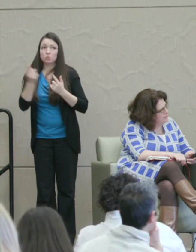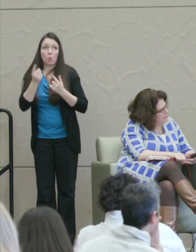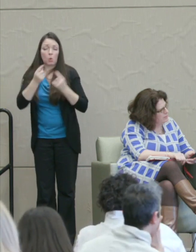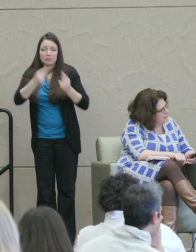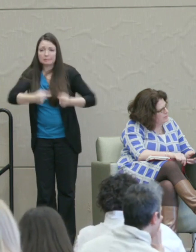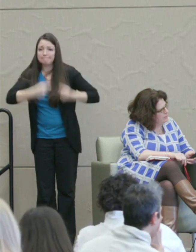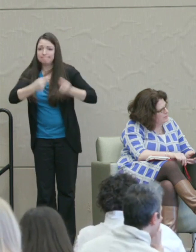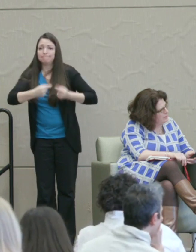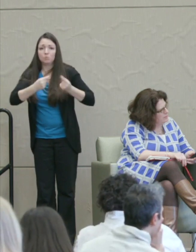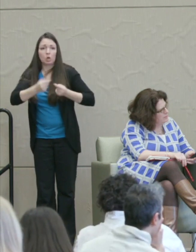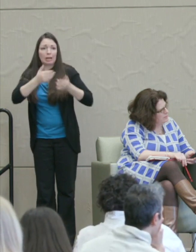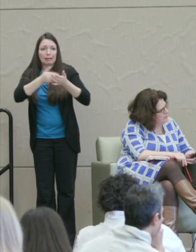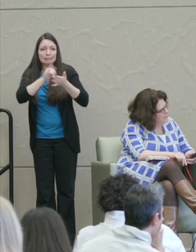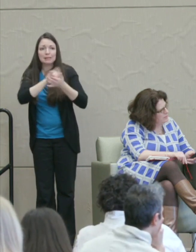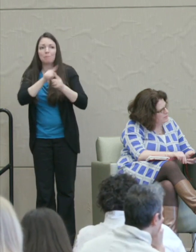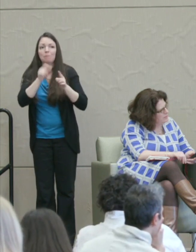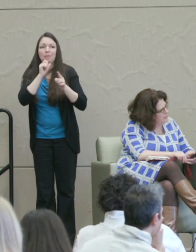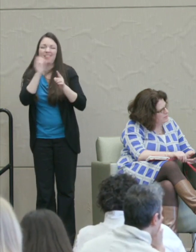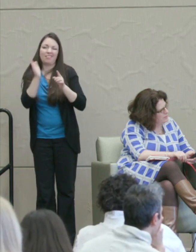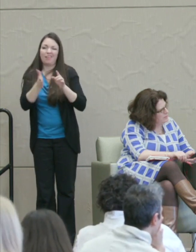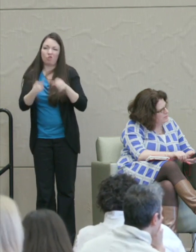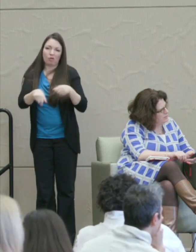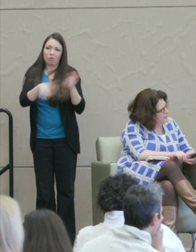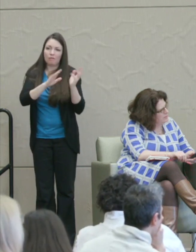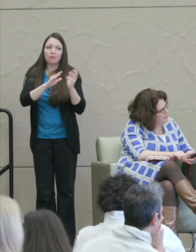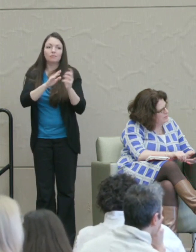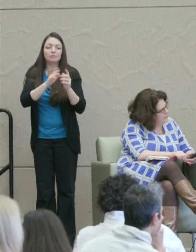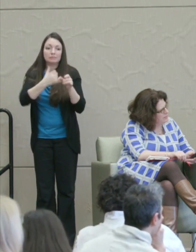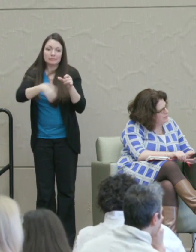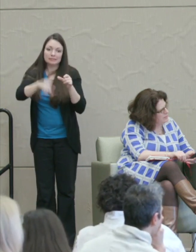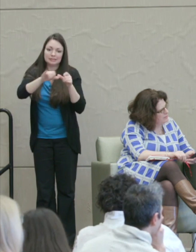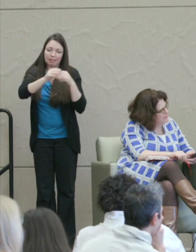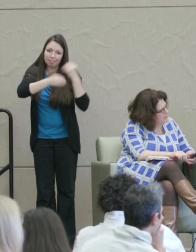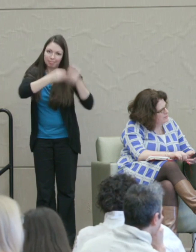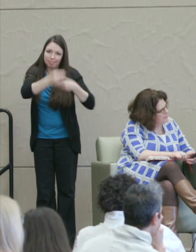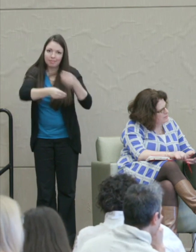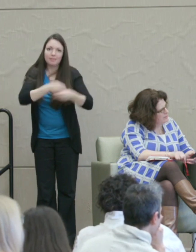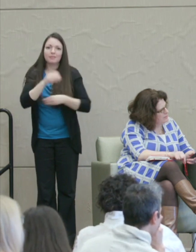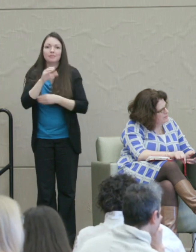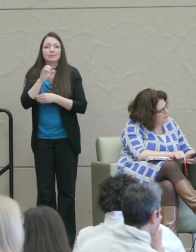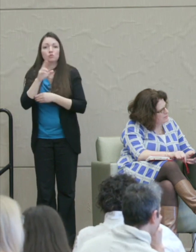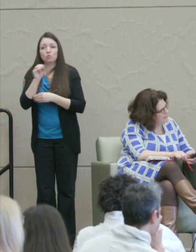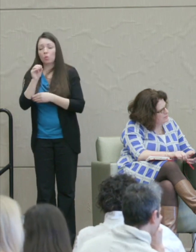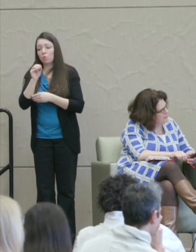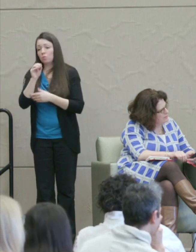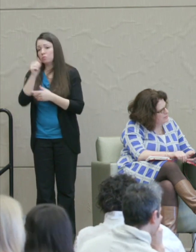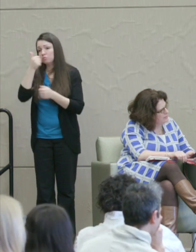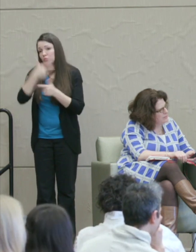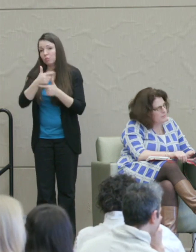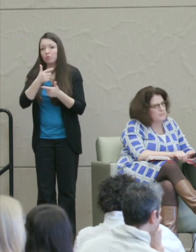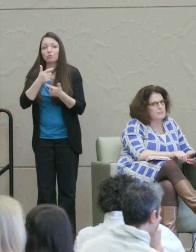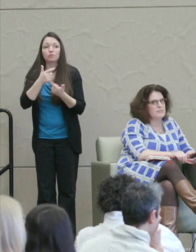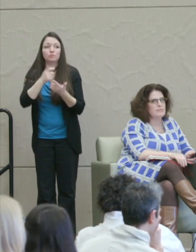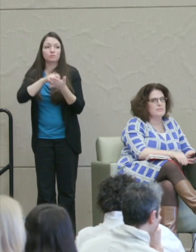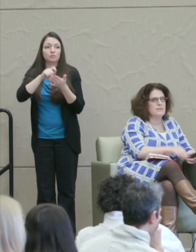get rid of it. So you'll see people writing letters back and forth. Cicero's brother Quintus is governor out in Syria.